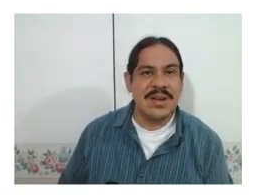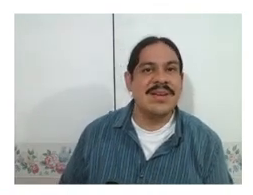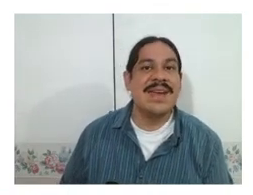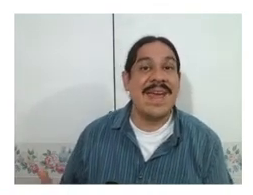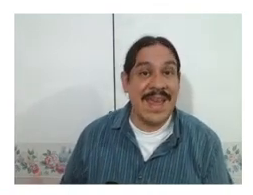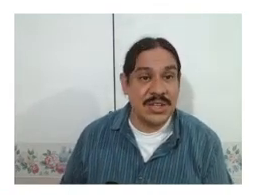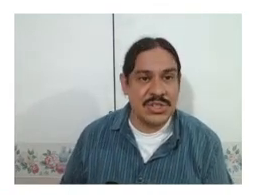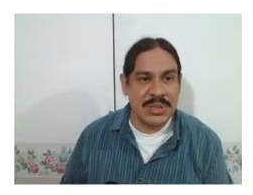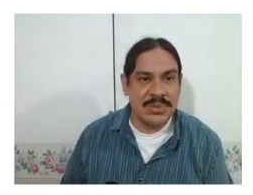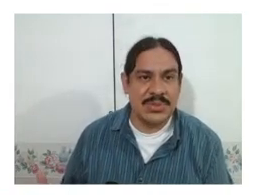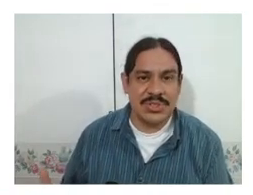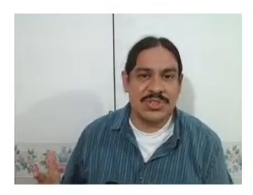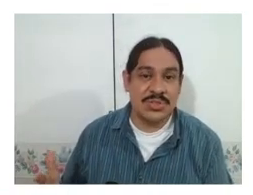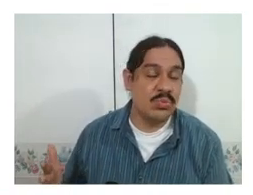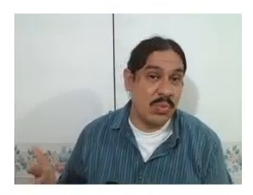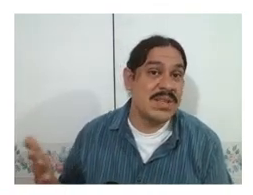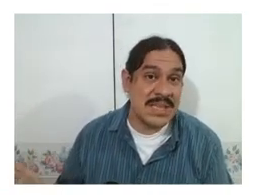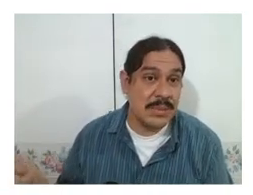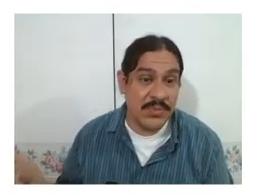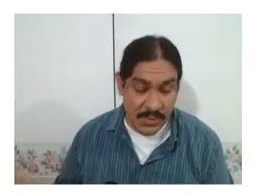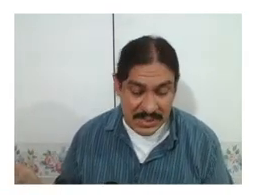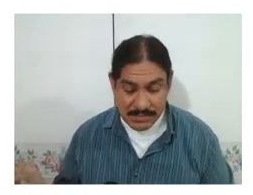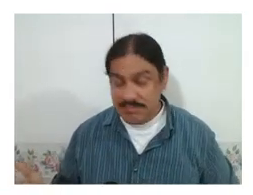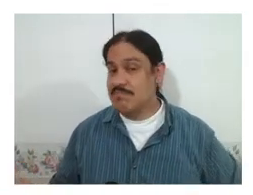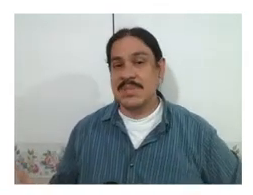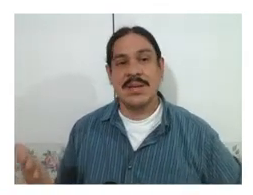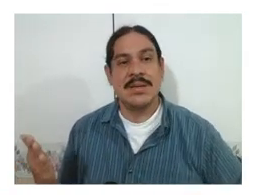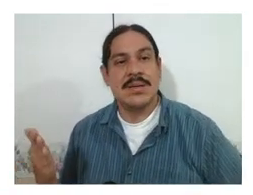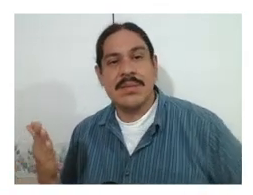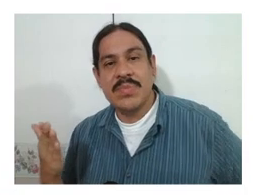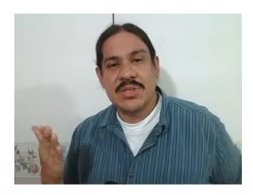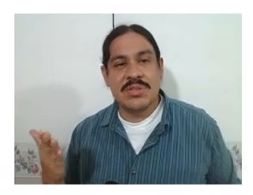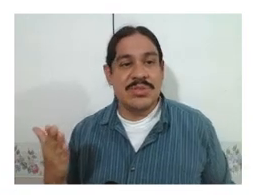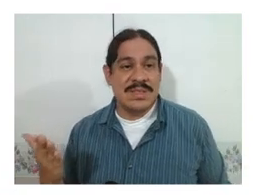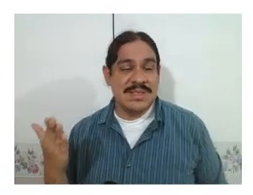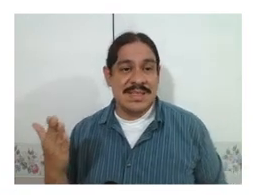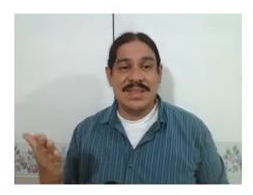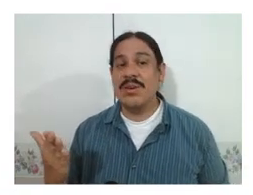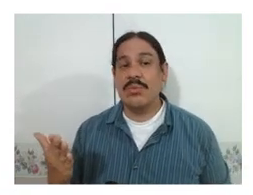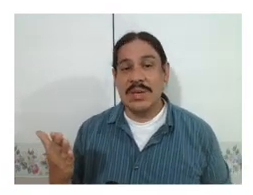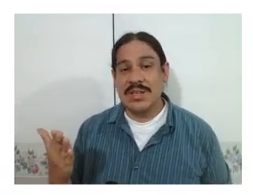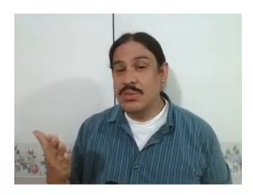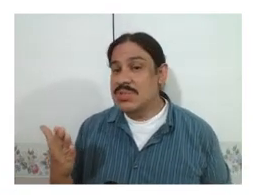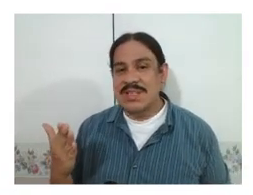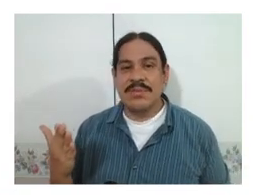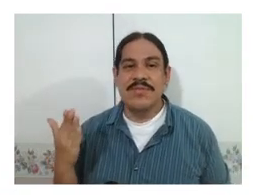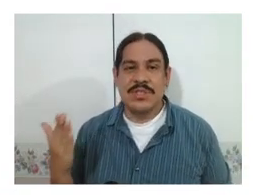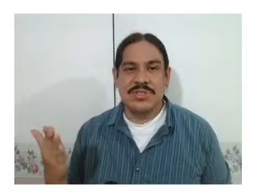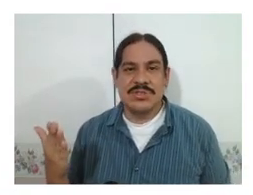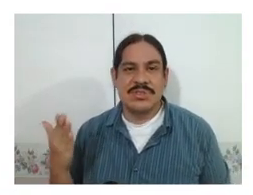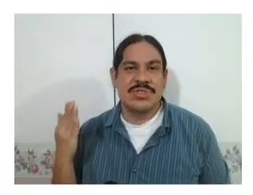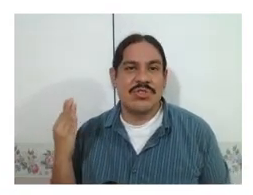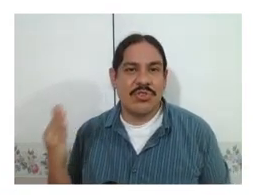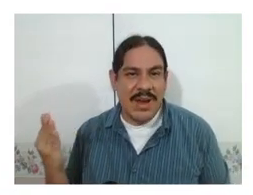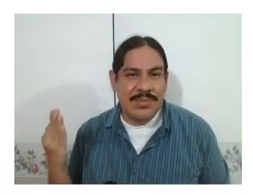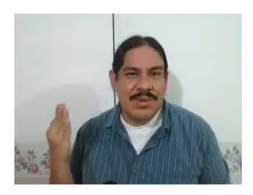on hand shape which is just one type of phoneme so as you can see here we can use